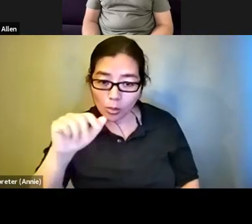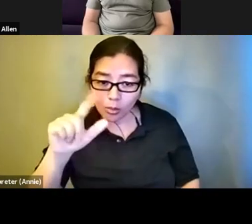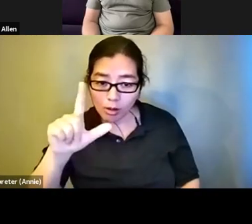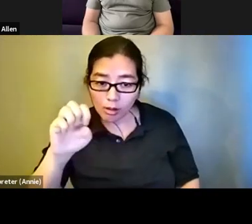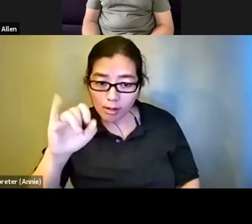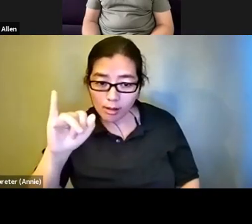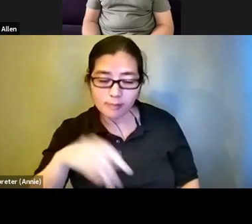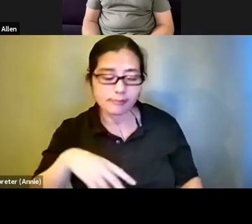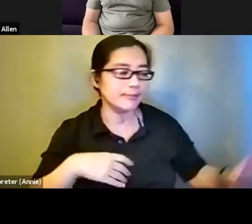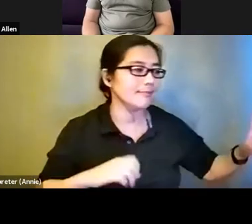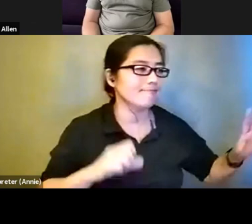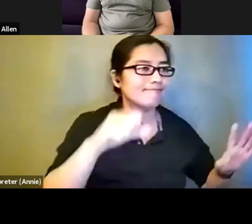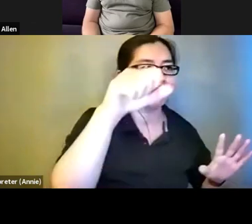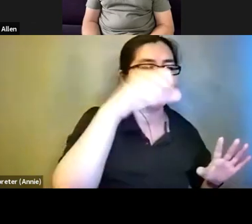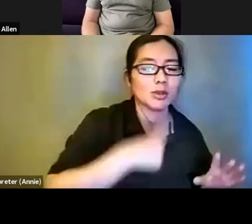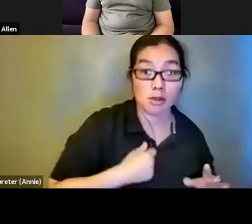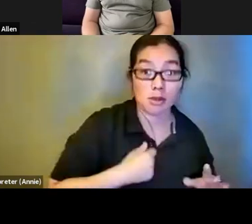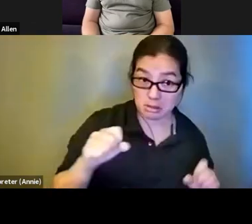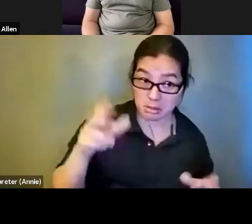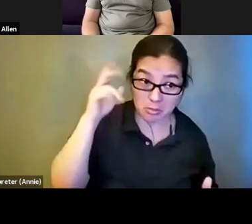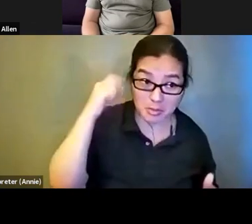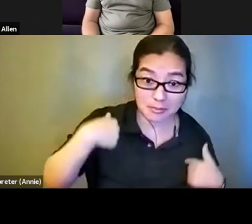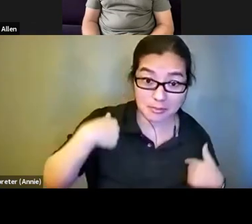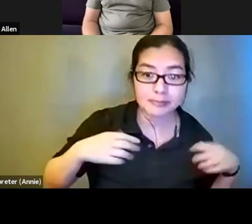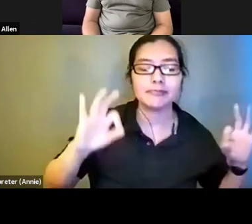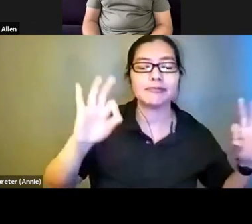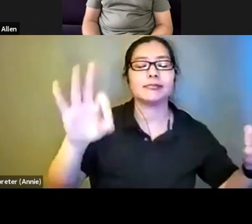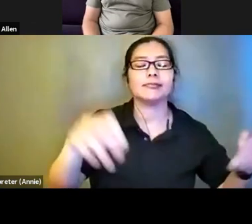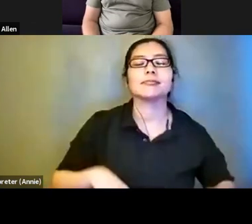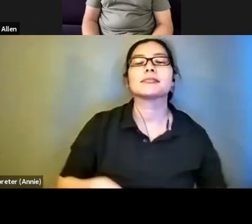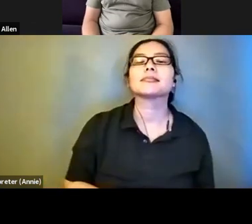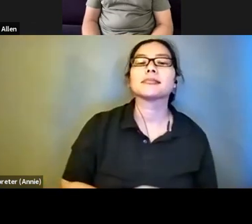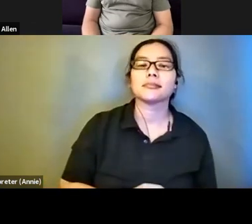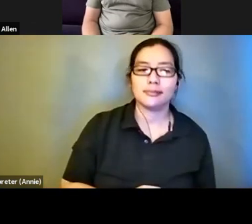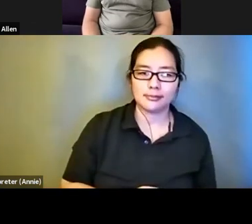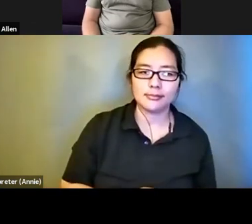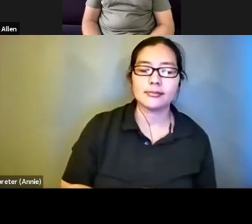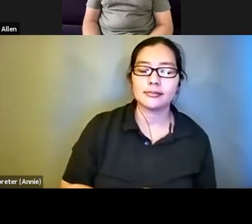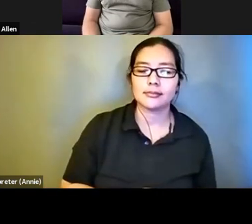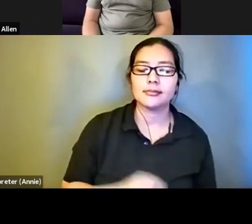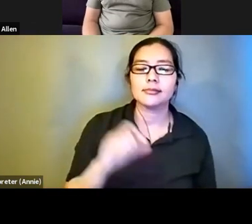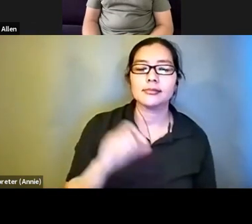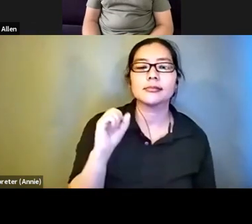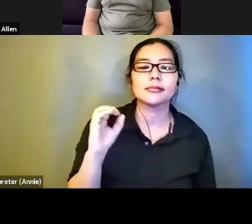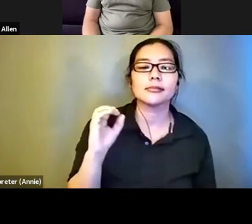Sorry. Can you hear me? >>>: Yes, sir. Ilan Nanouach: You can find me on